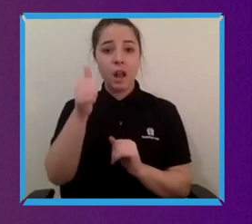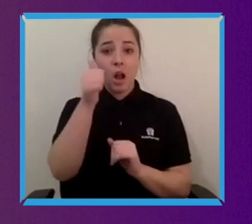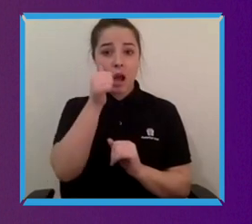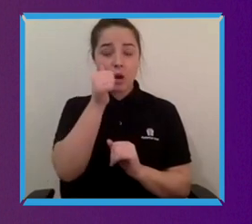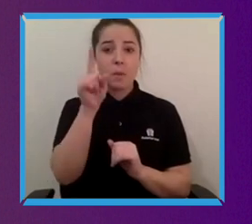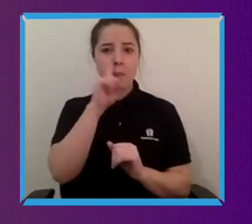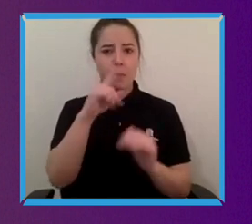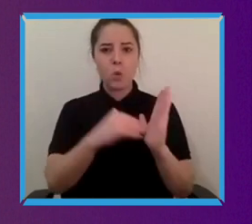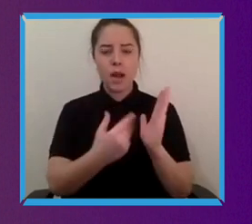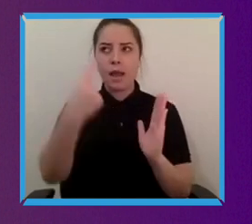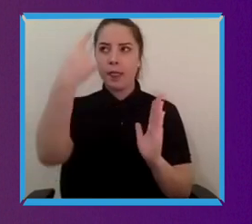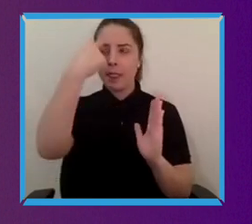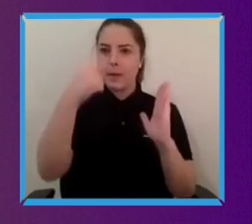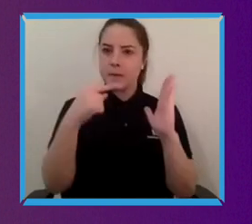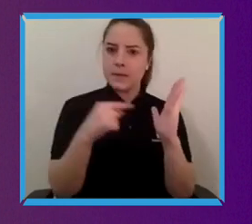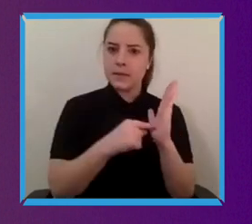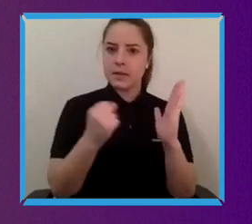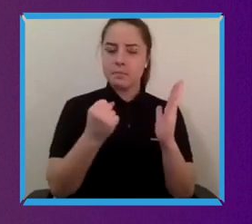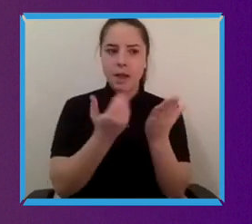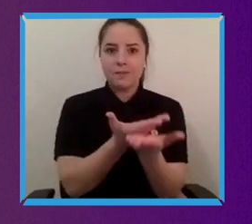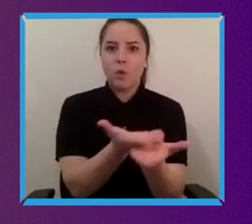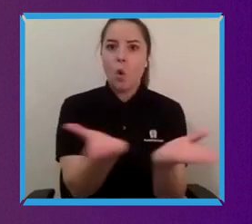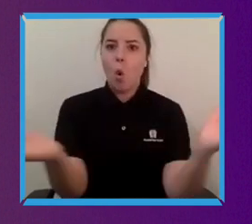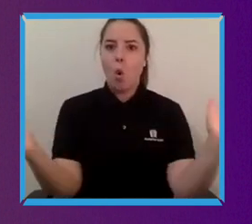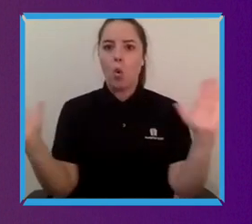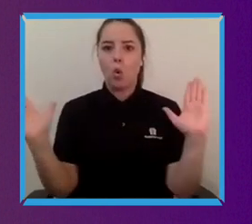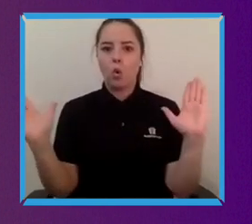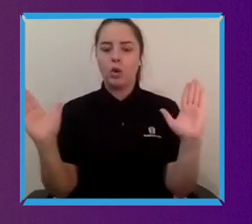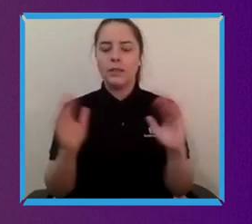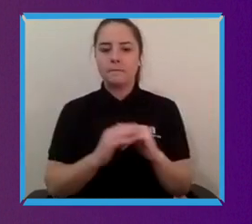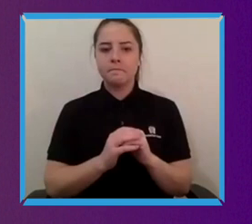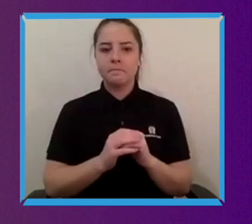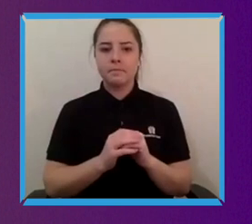because there's no world that one can imagine that would be completely